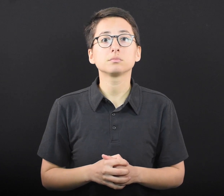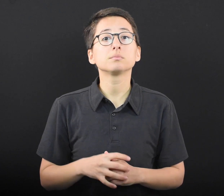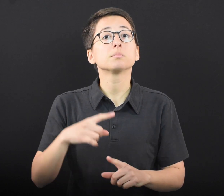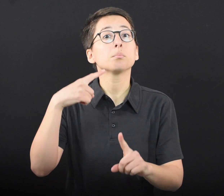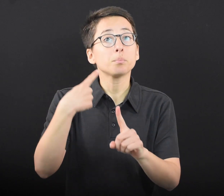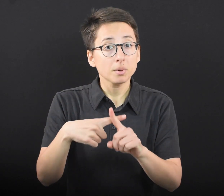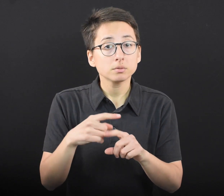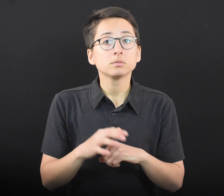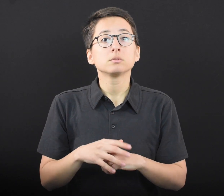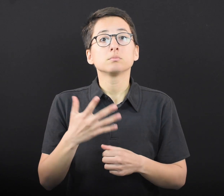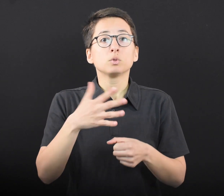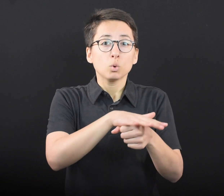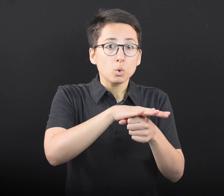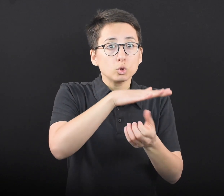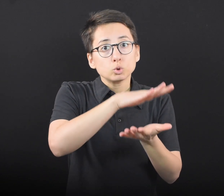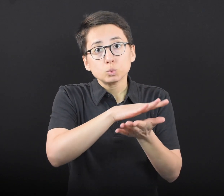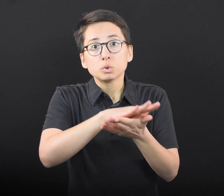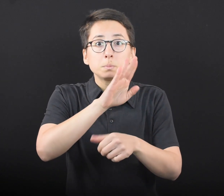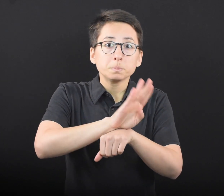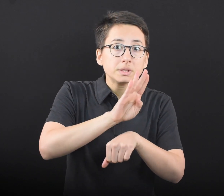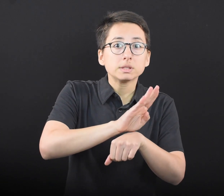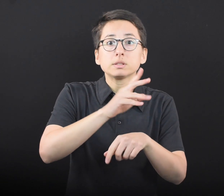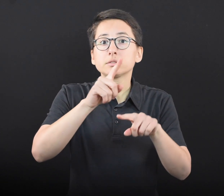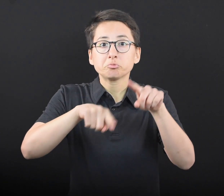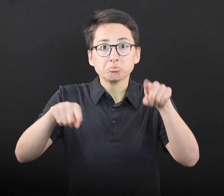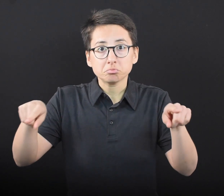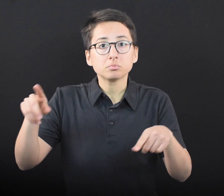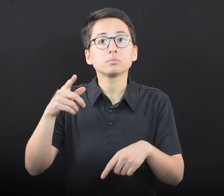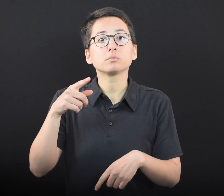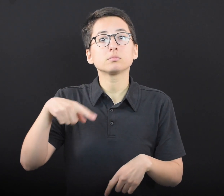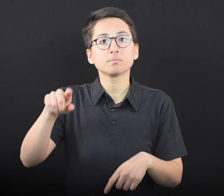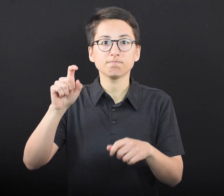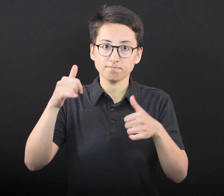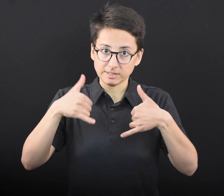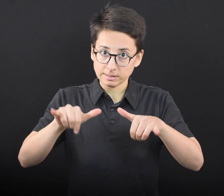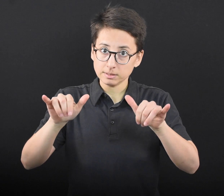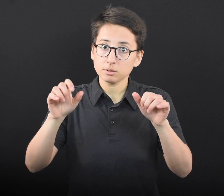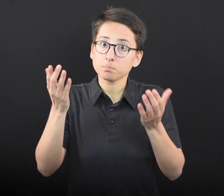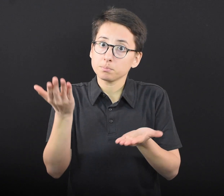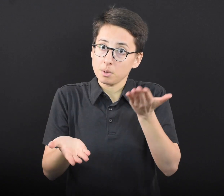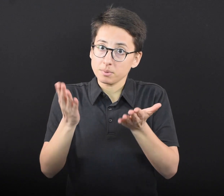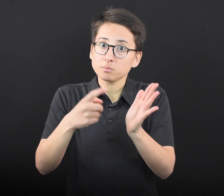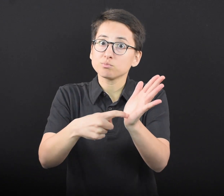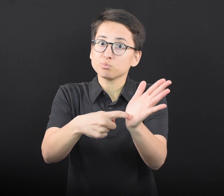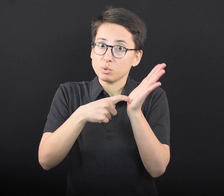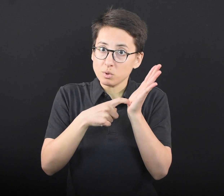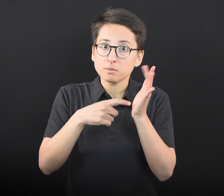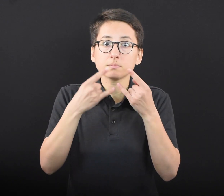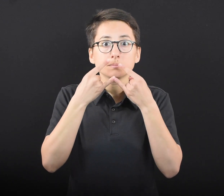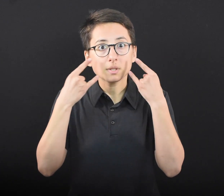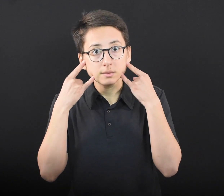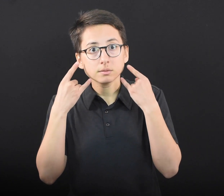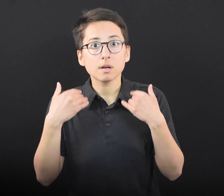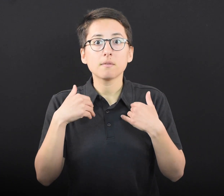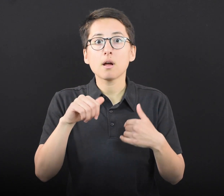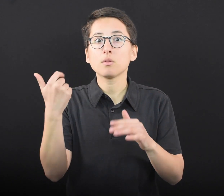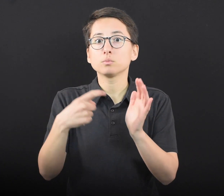Additionally, local jurisdictions and businesses may still require masks and have other requirements beyond July 1.